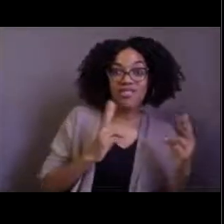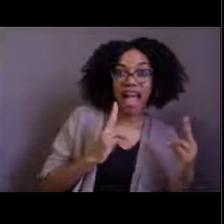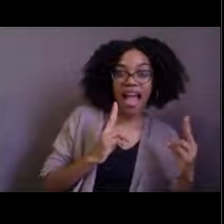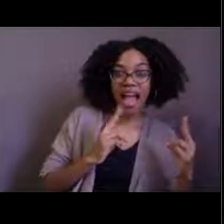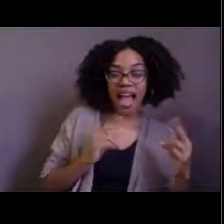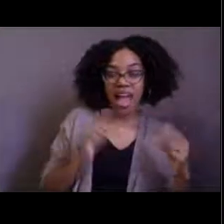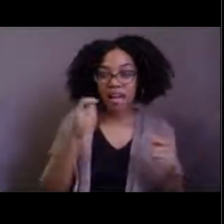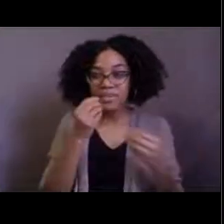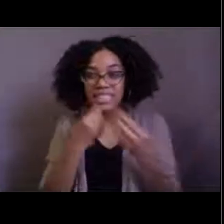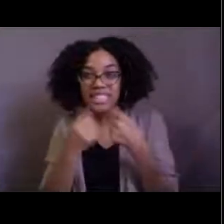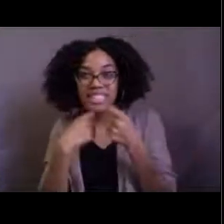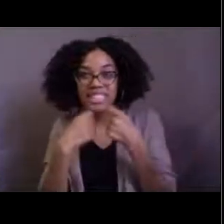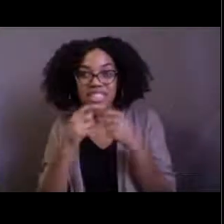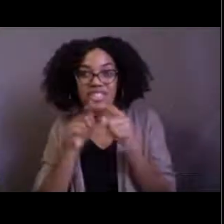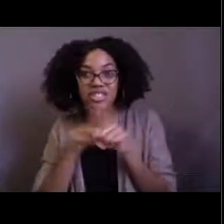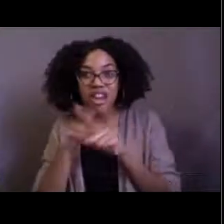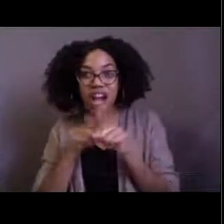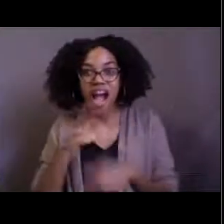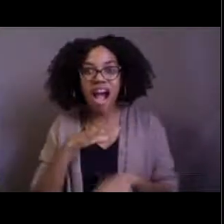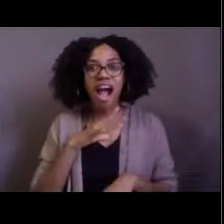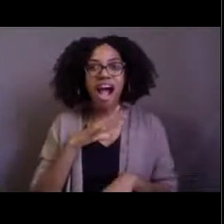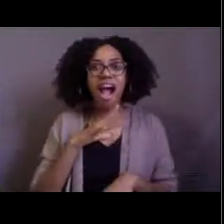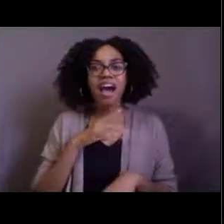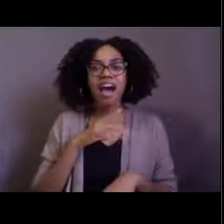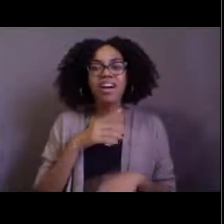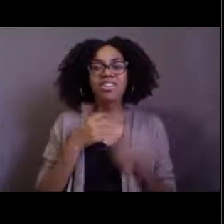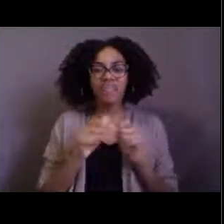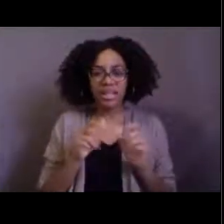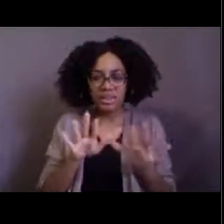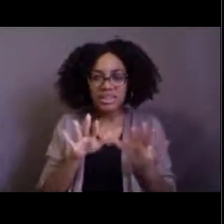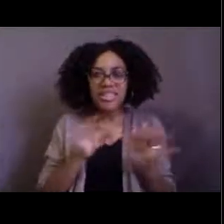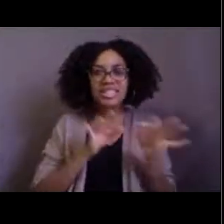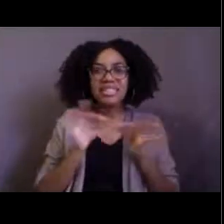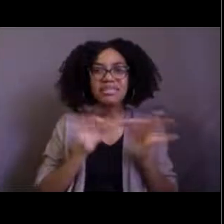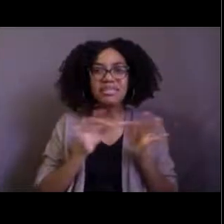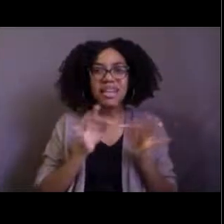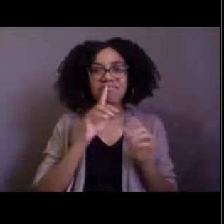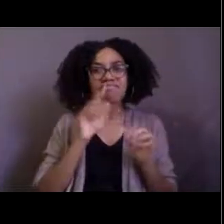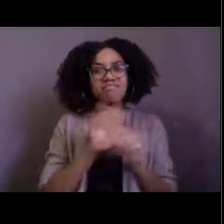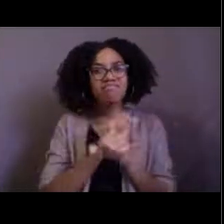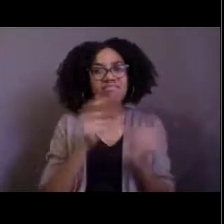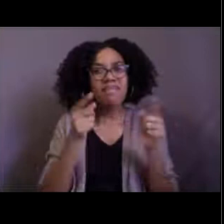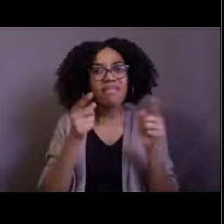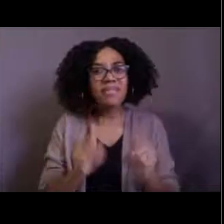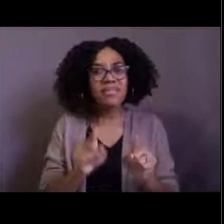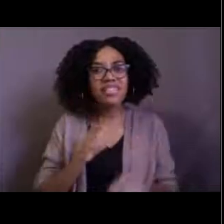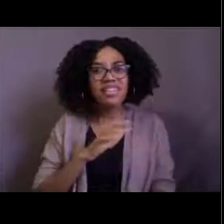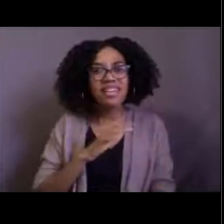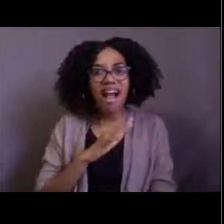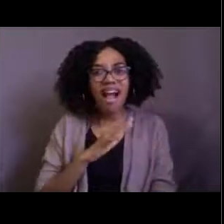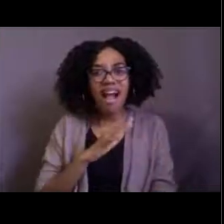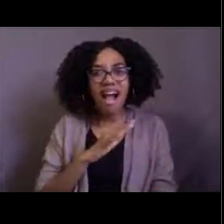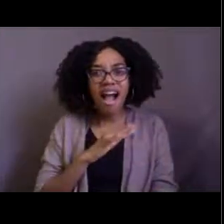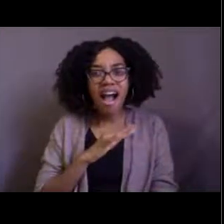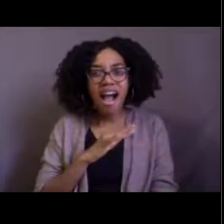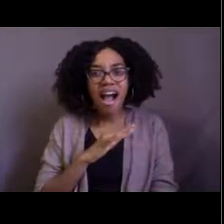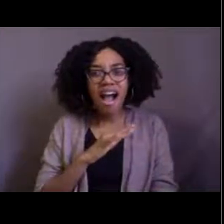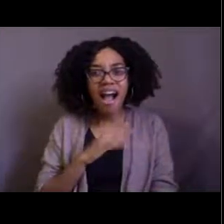That's not what's happening and it took us sitting there watching this for about 45 minutes to actually be like, well, we learned something today.